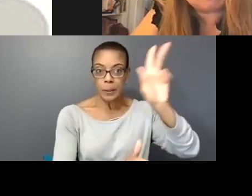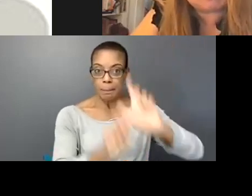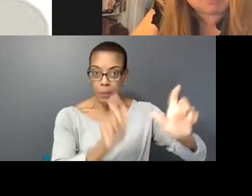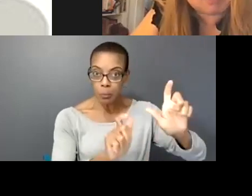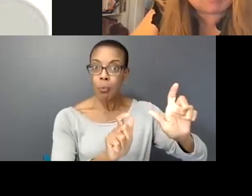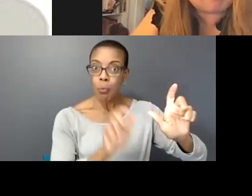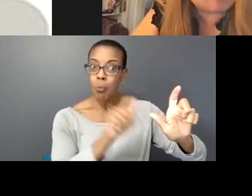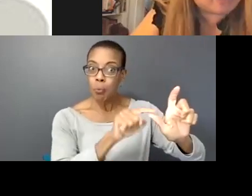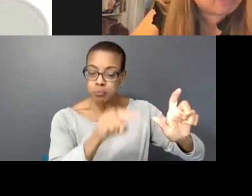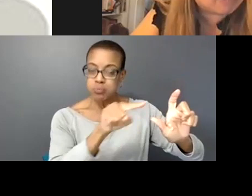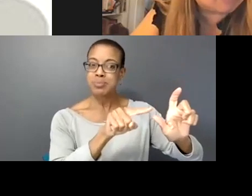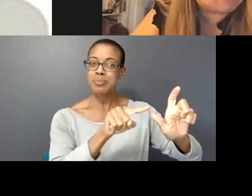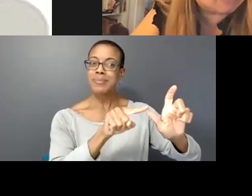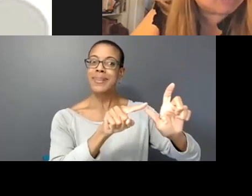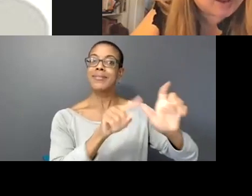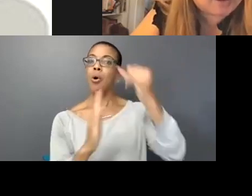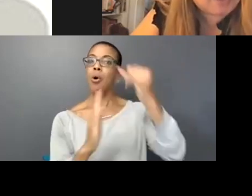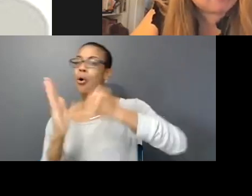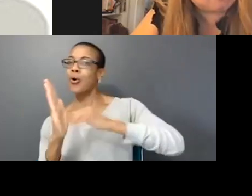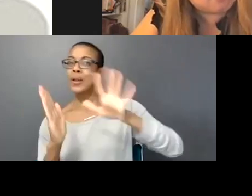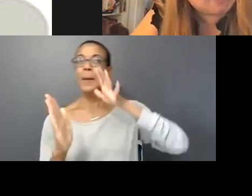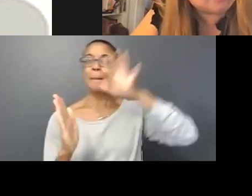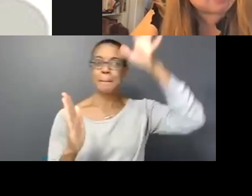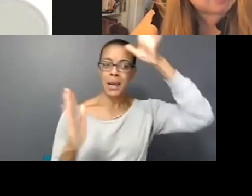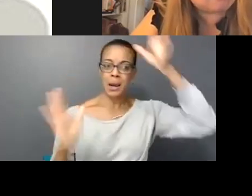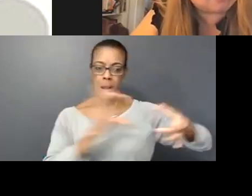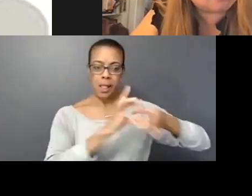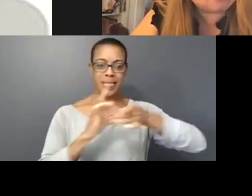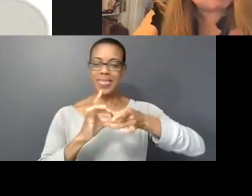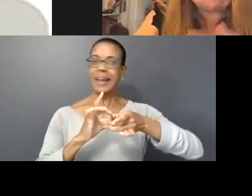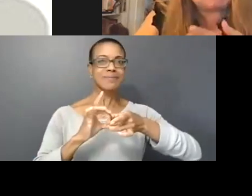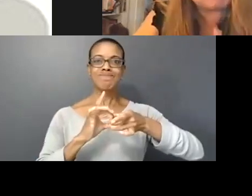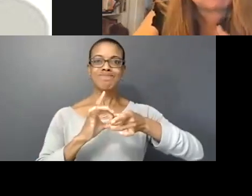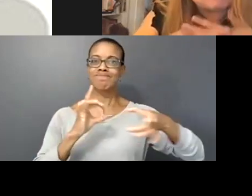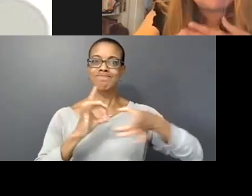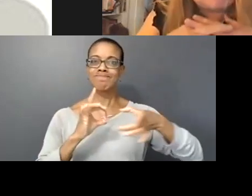with art and their parents in this way. They're not able to have these you know simple